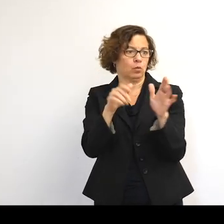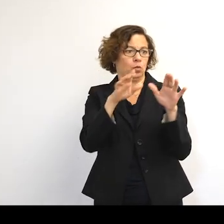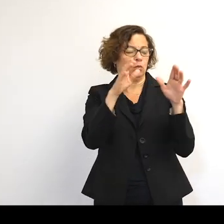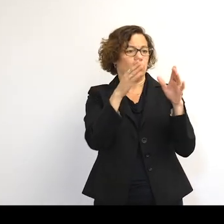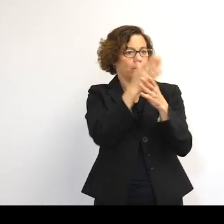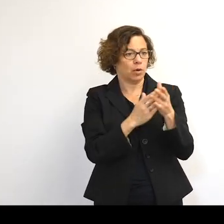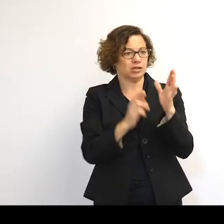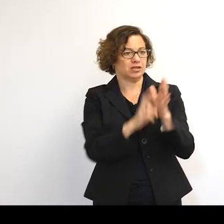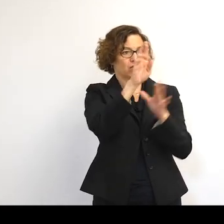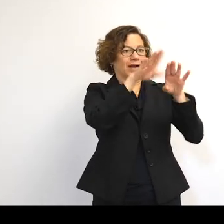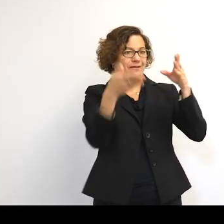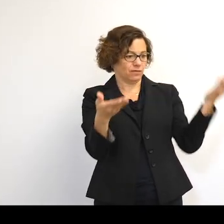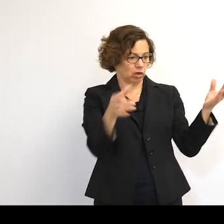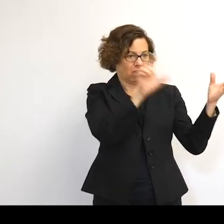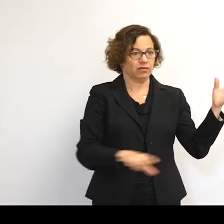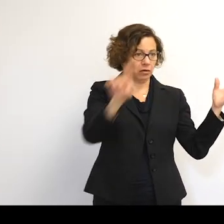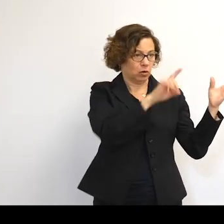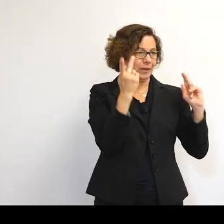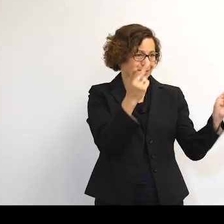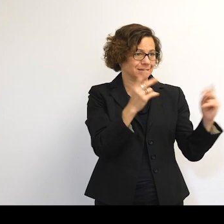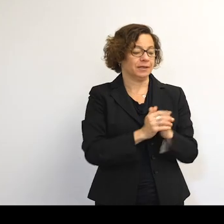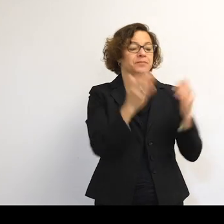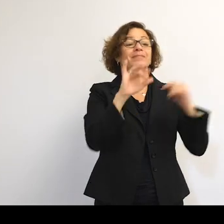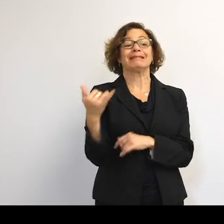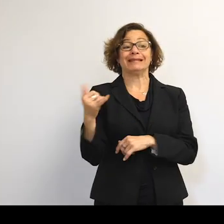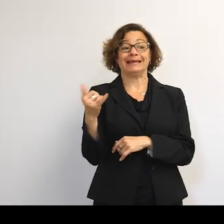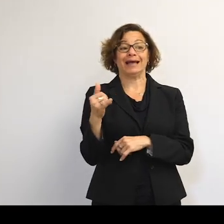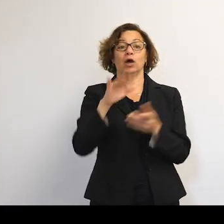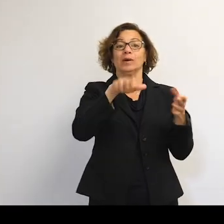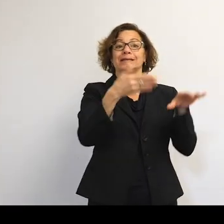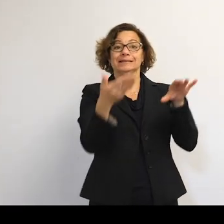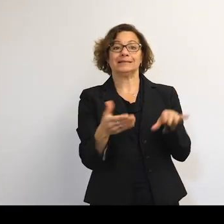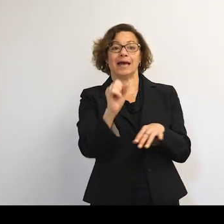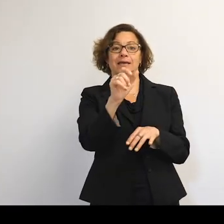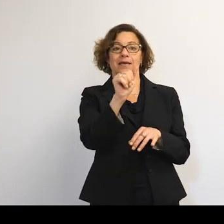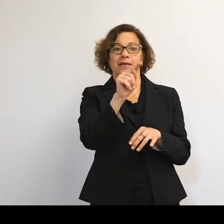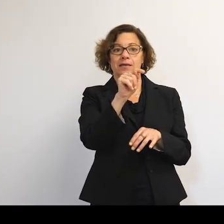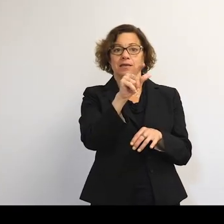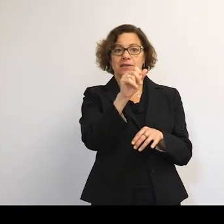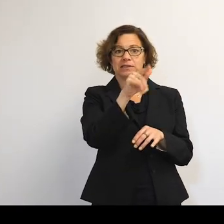We also having the yellow dots here-- dead satellites. So before Vanguard 1, which is solar powered--